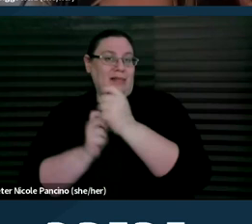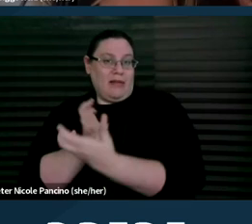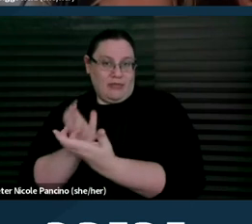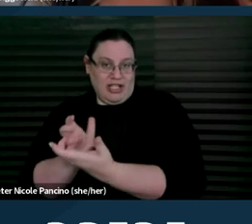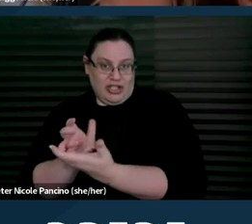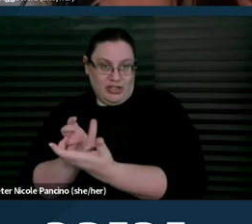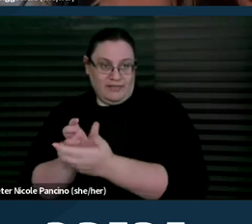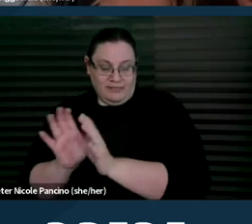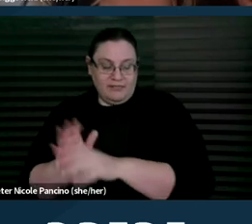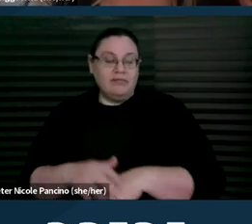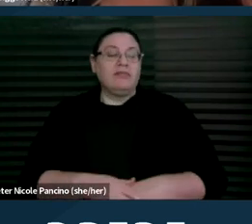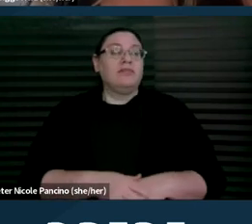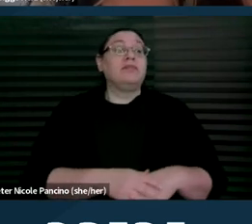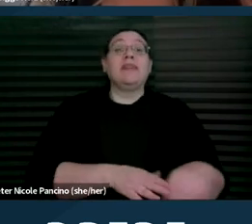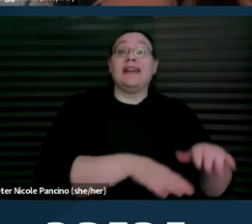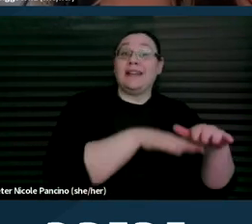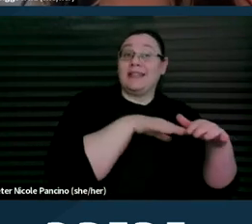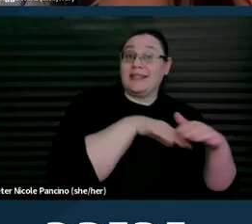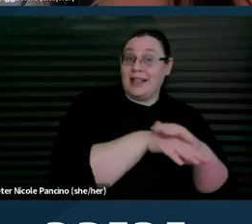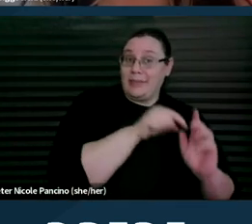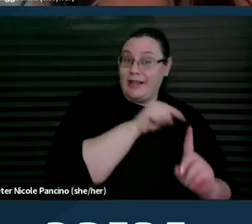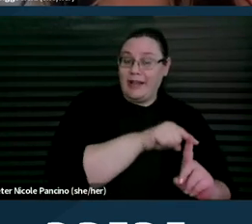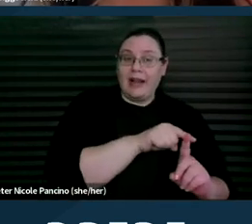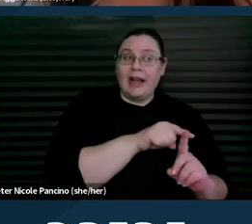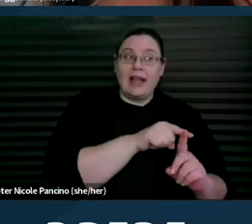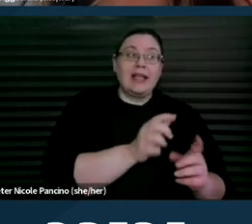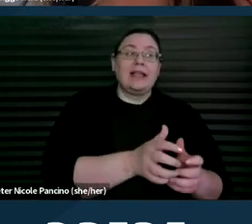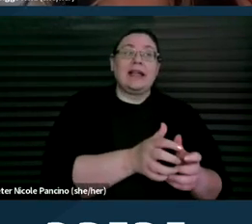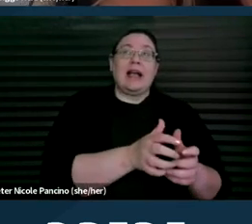So accessibility is the degree to which a product,